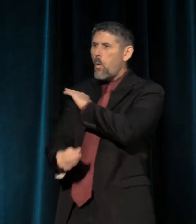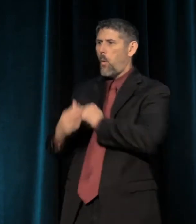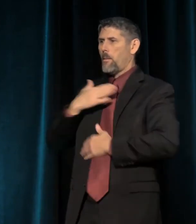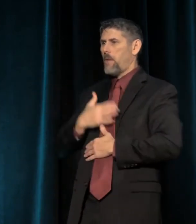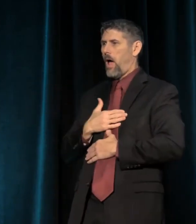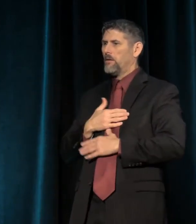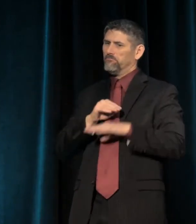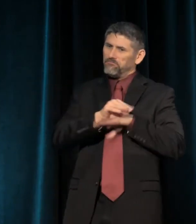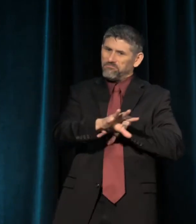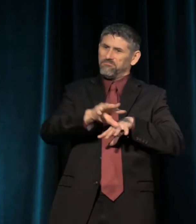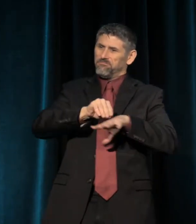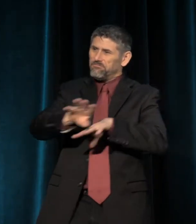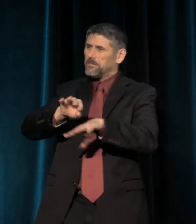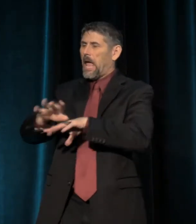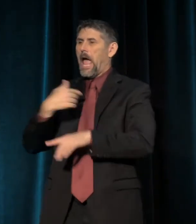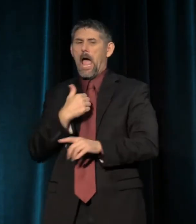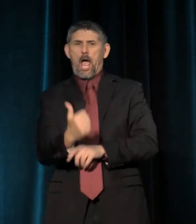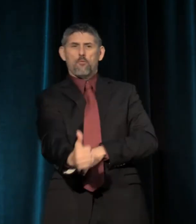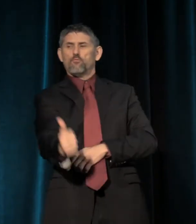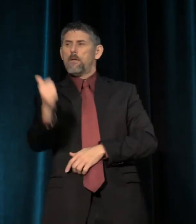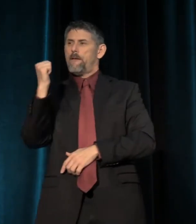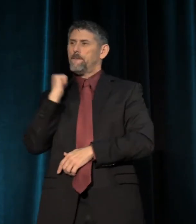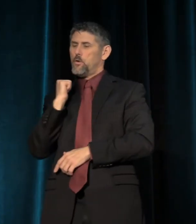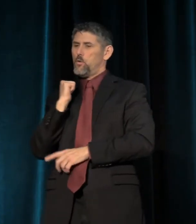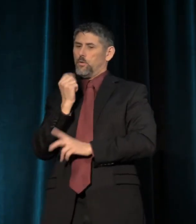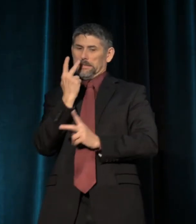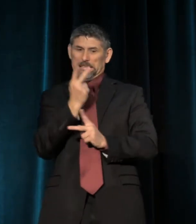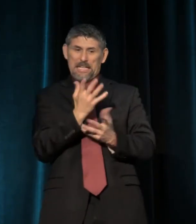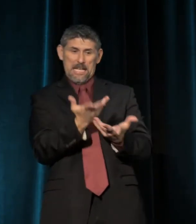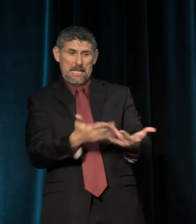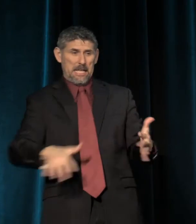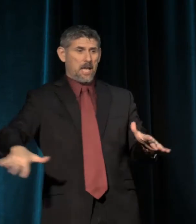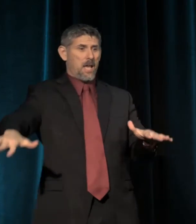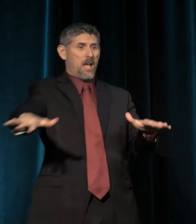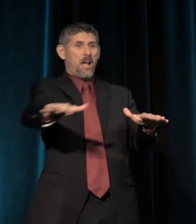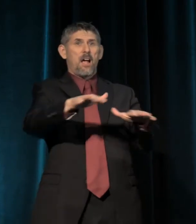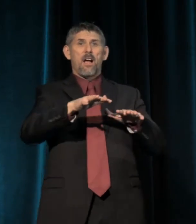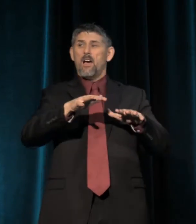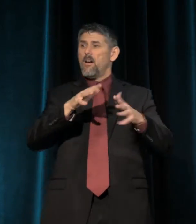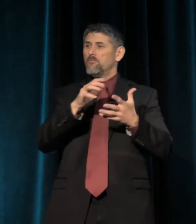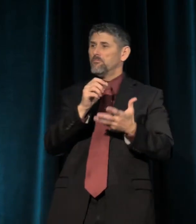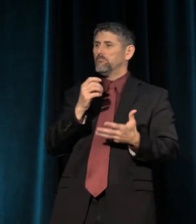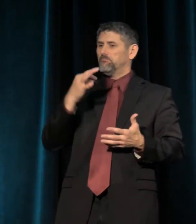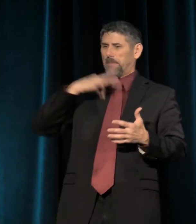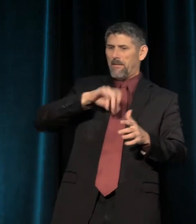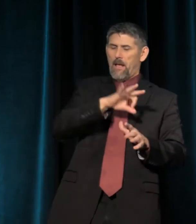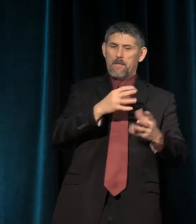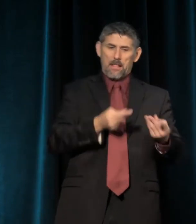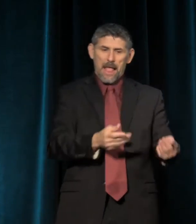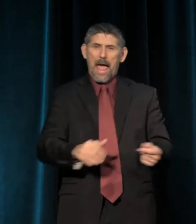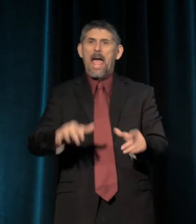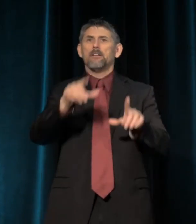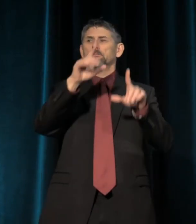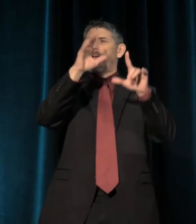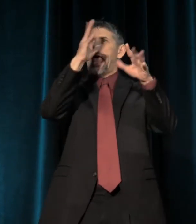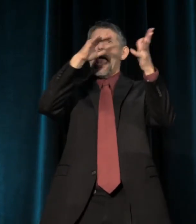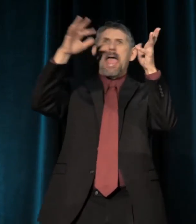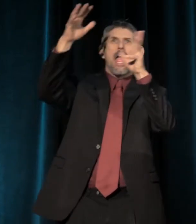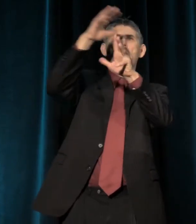As in, I refuse to treat the bounty of the land, the air, the water, as a , as a ,